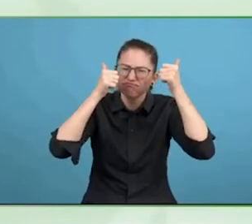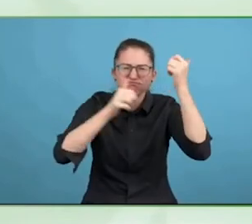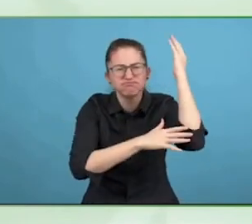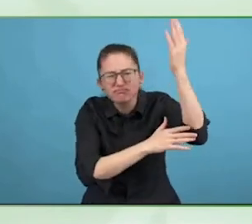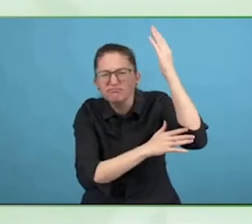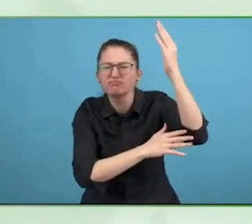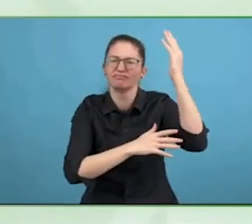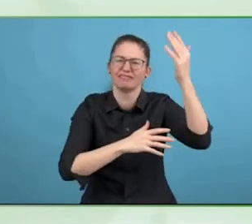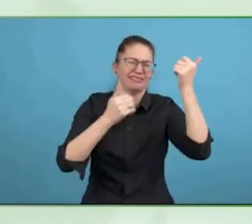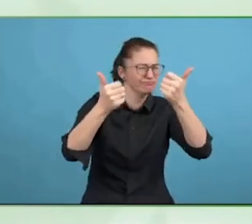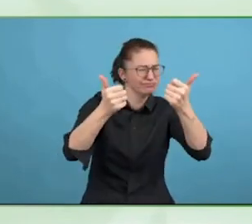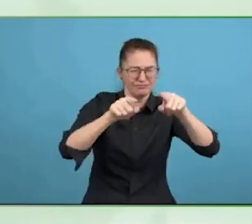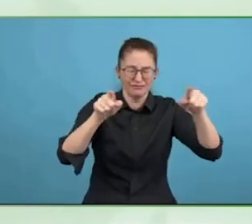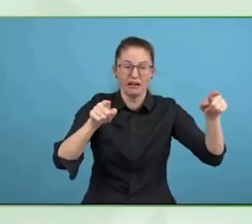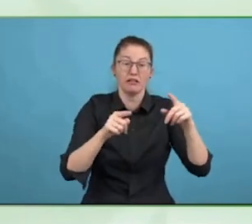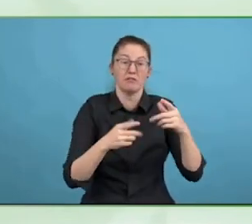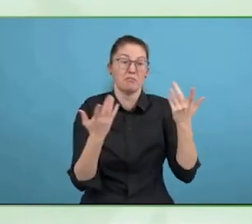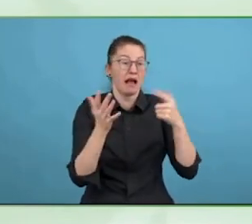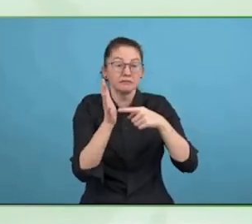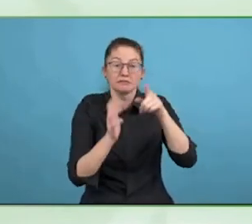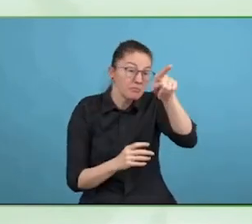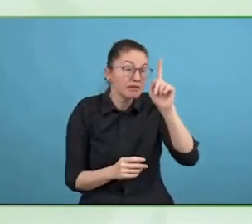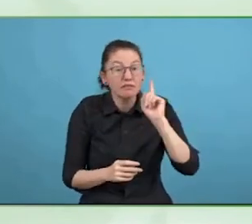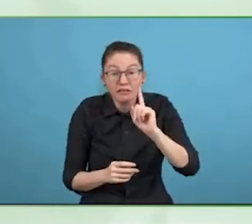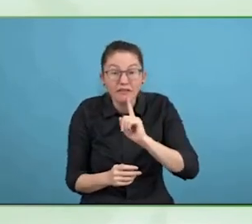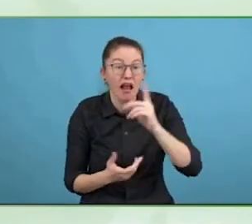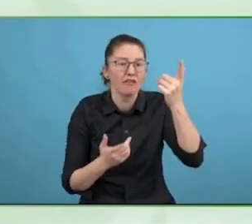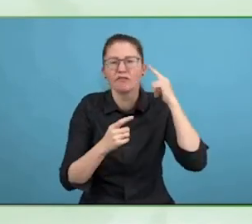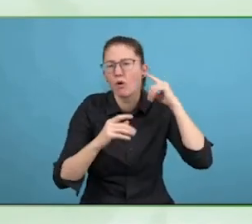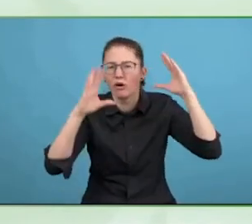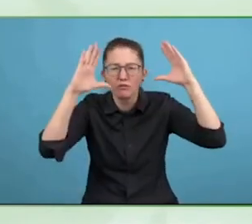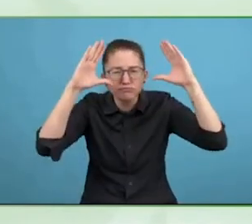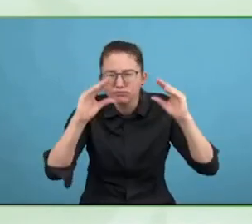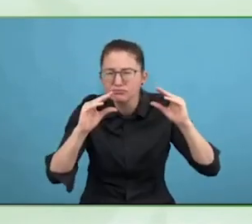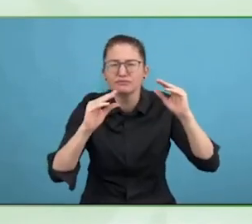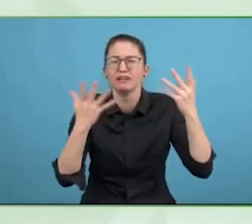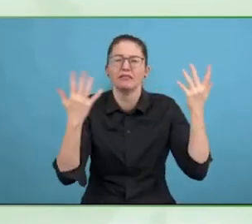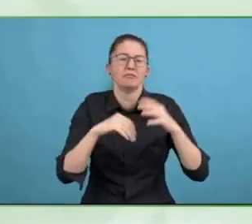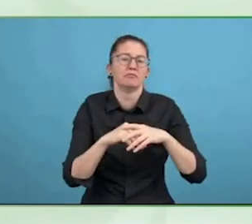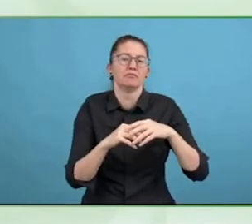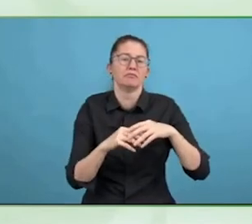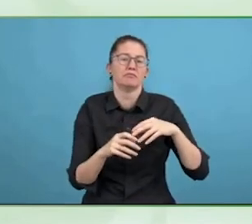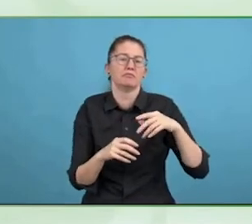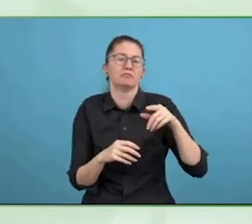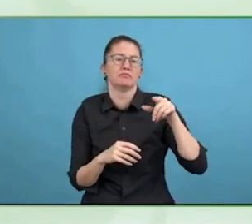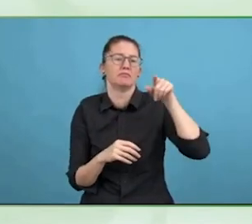The fact that you took a problem, in this case, massive online courses.